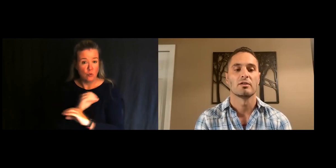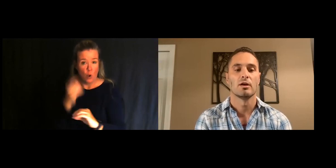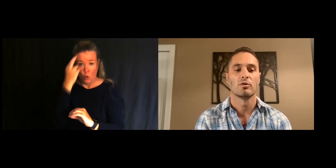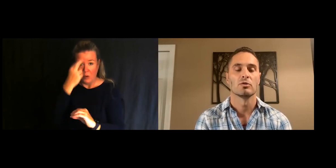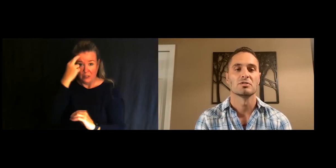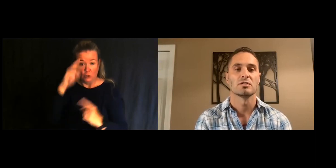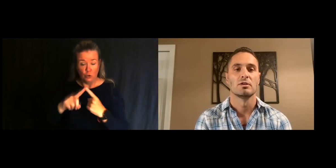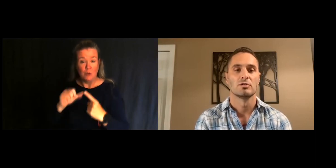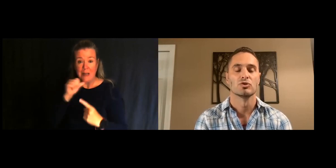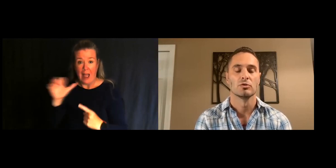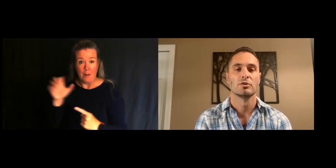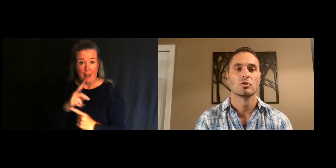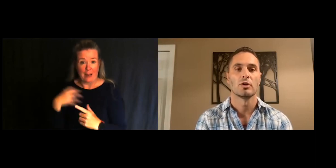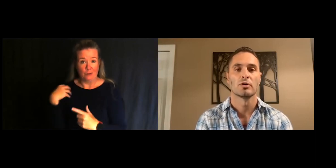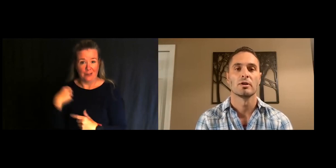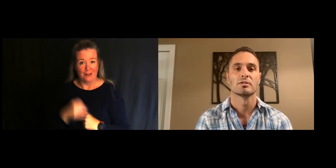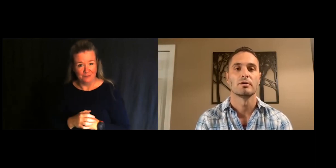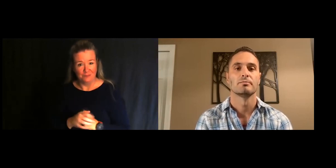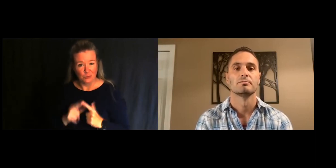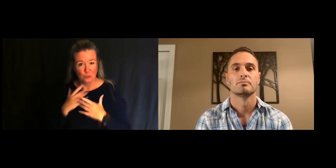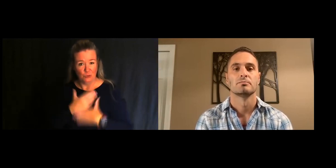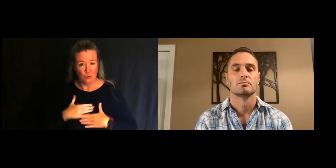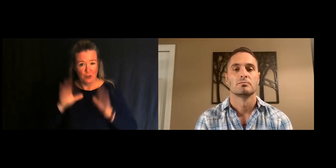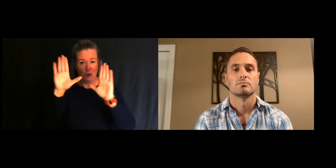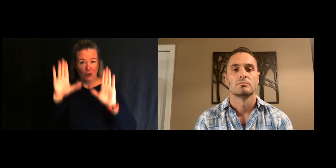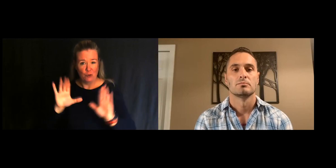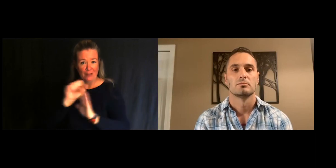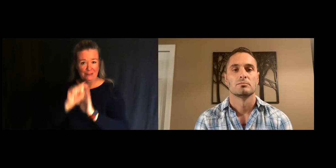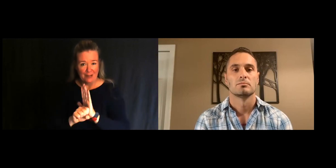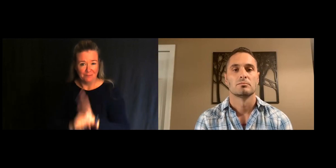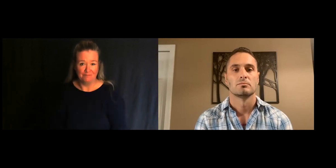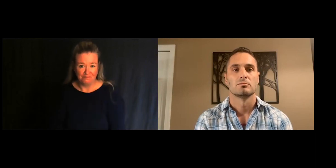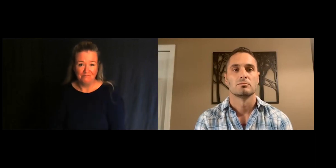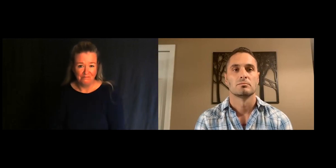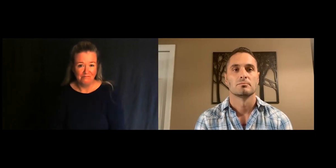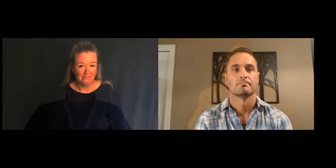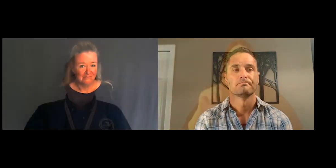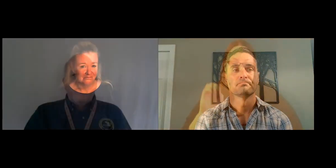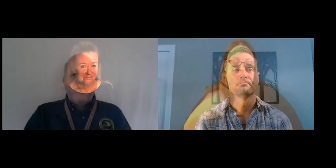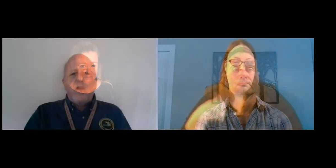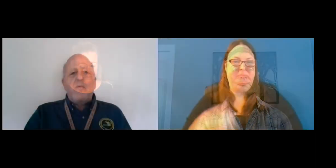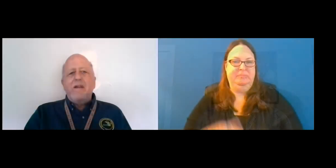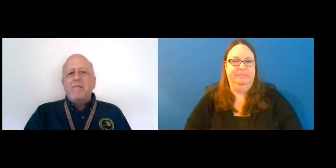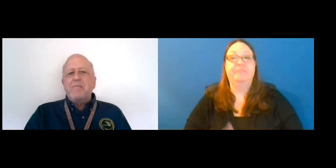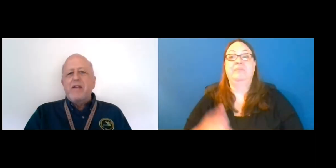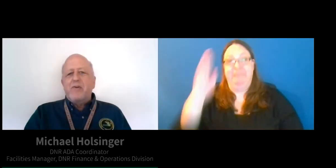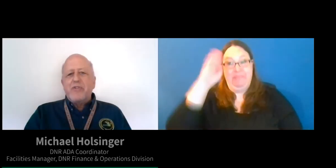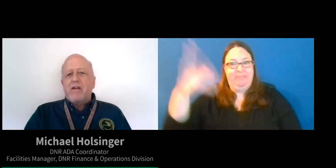to the outdoors to truly enjoy our Great State. Hello, my name is Mike Holsinger.